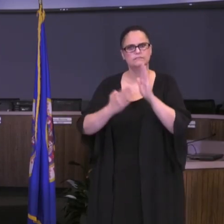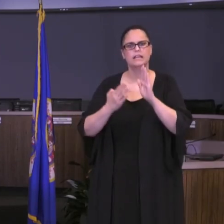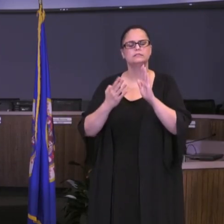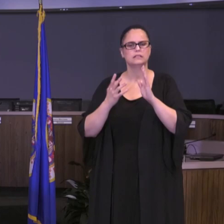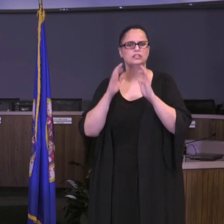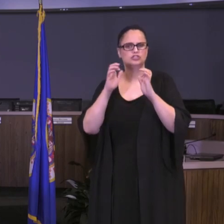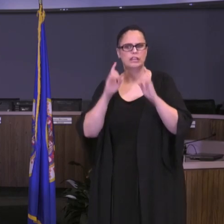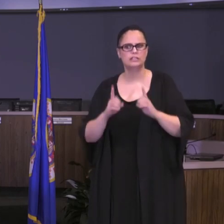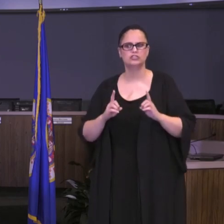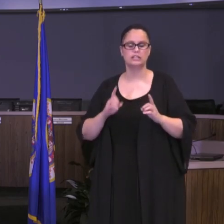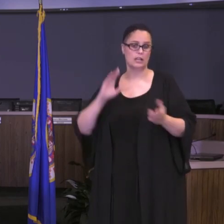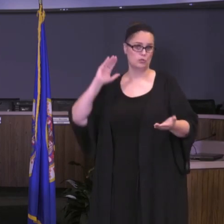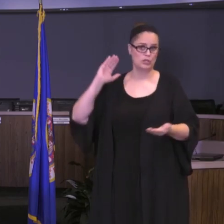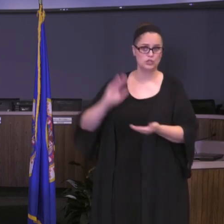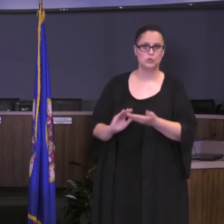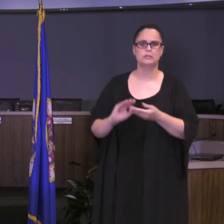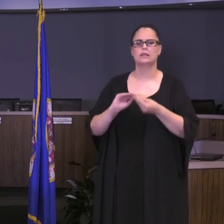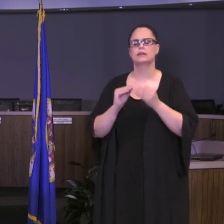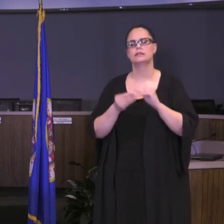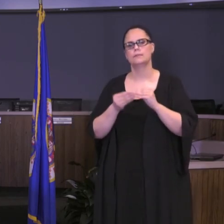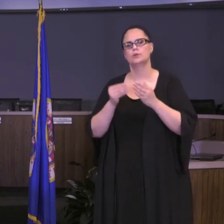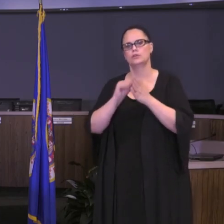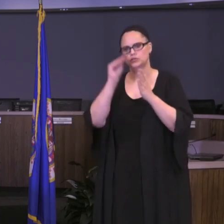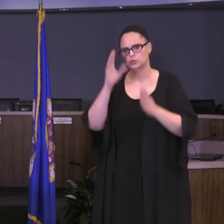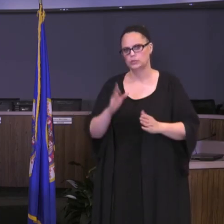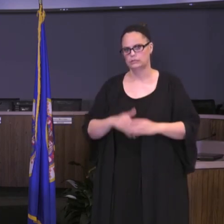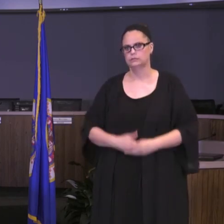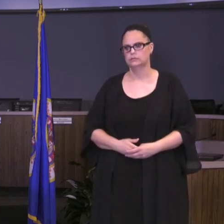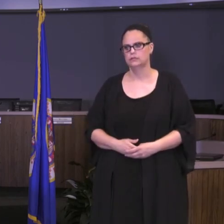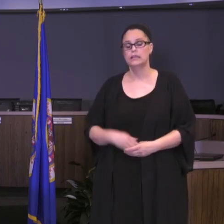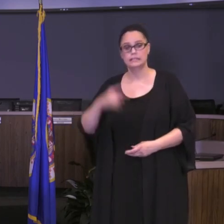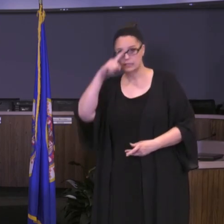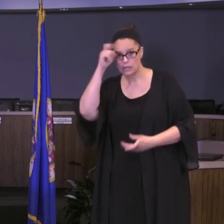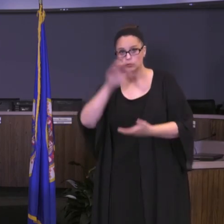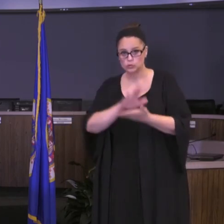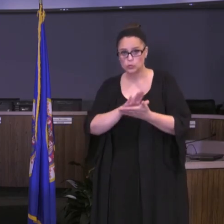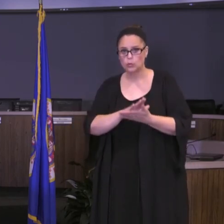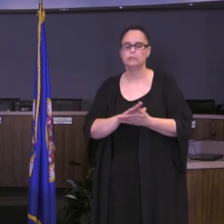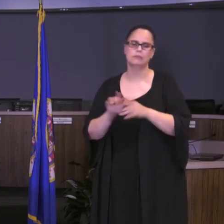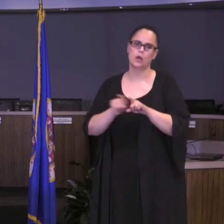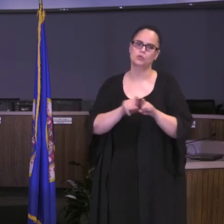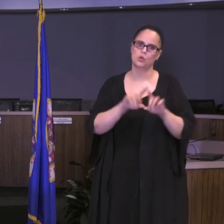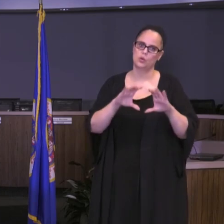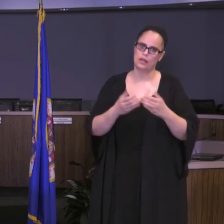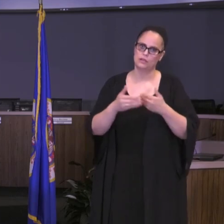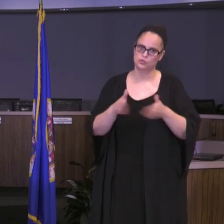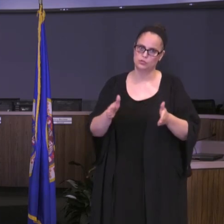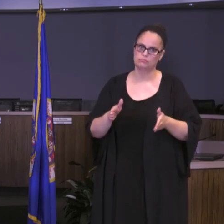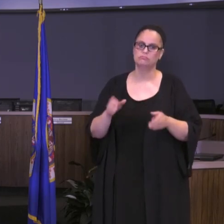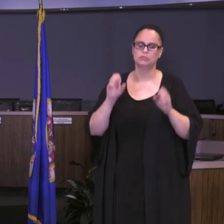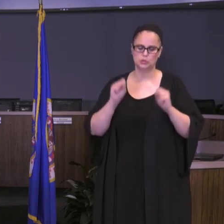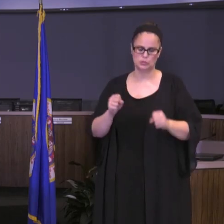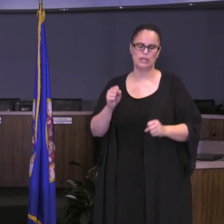number of students that are served in summer school and in those classrooms, You can imagine in some of our larger or even